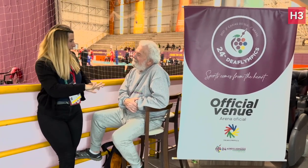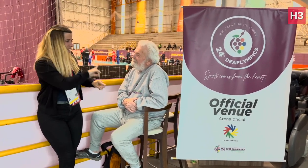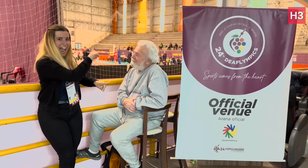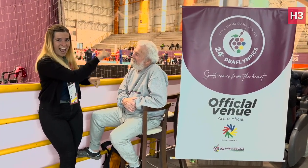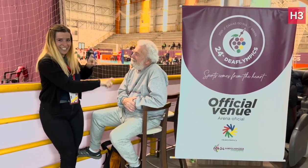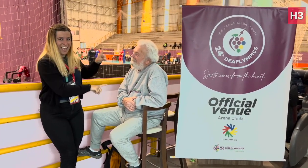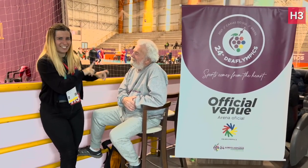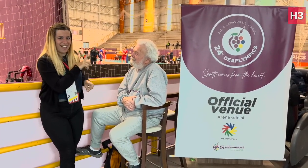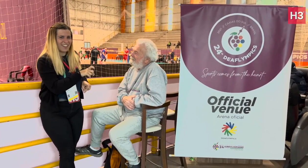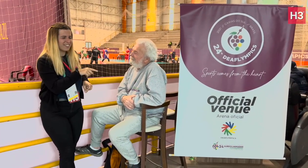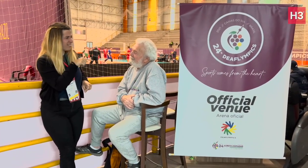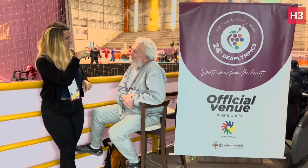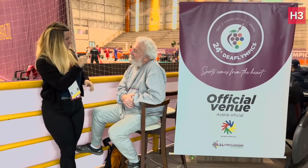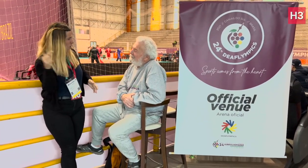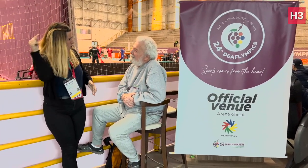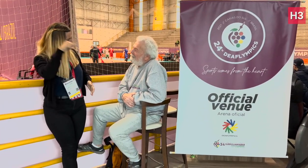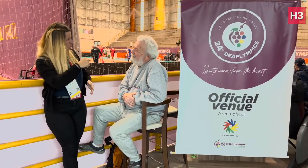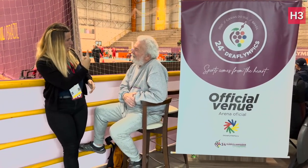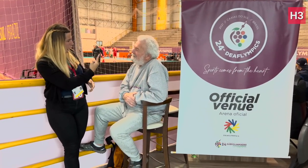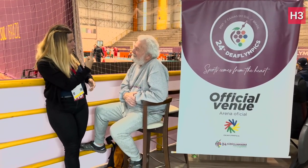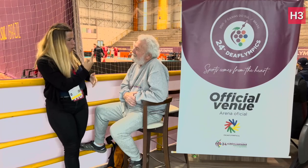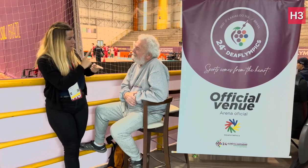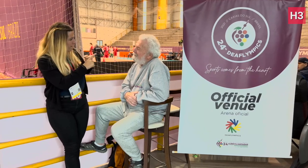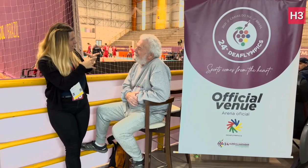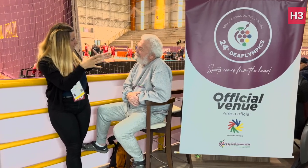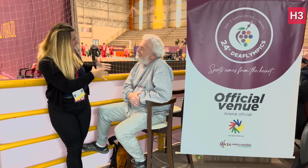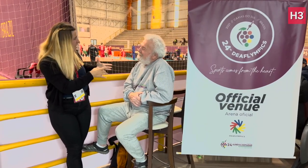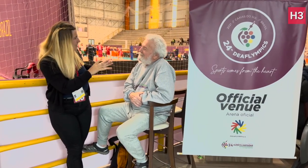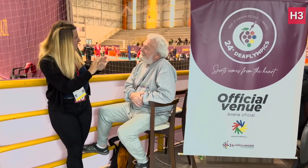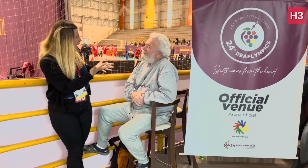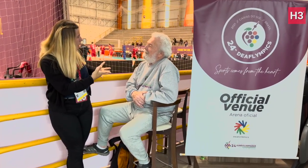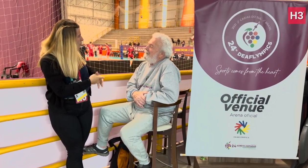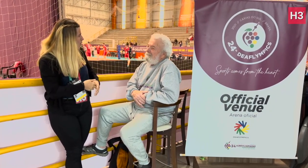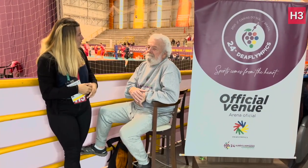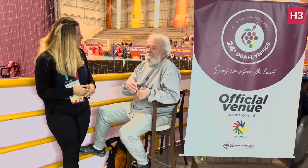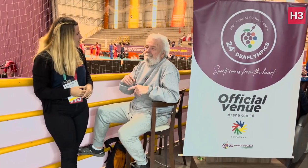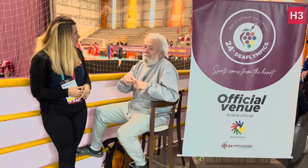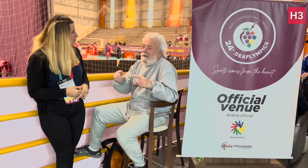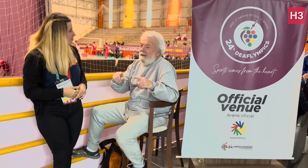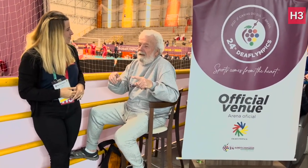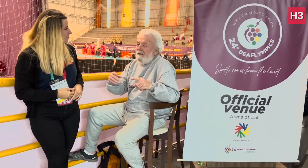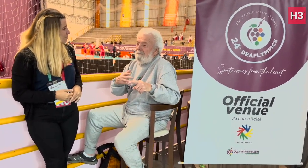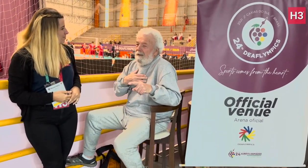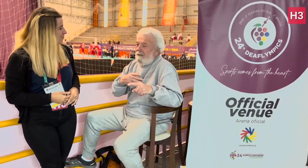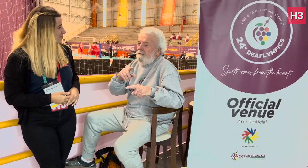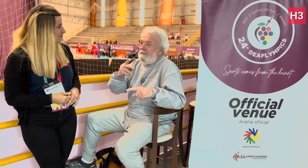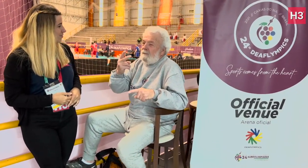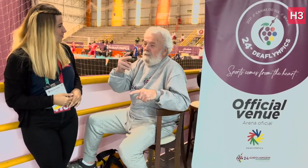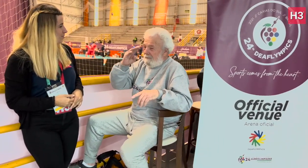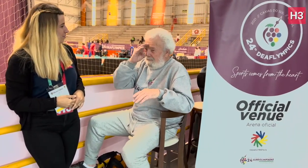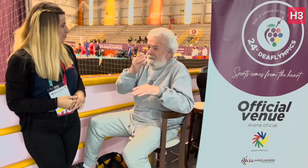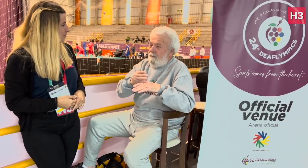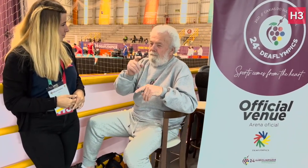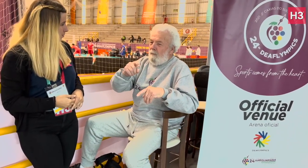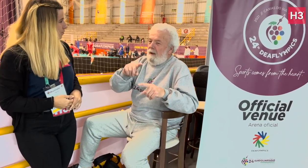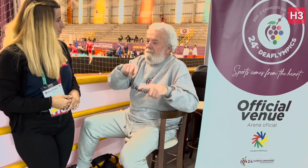Did you travel here alone or did someone come with you? My two sons were supposed to come with me,